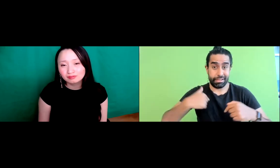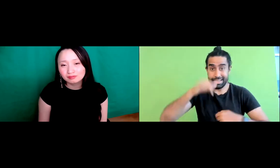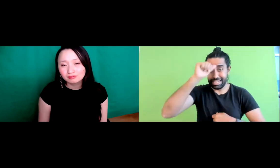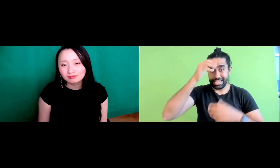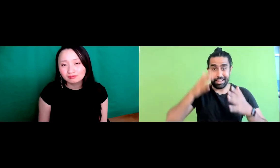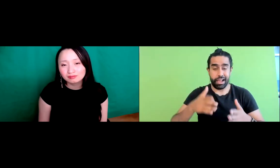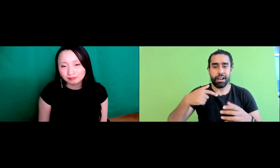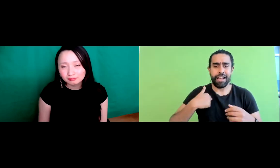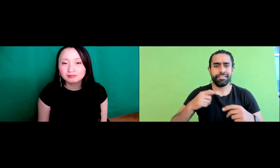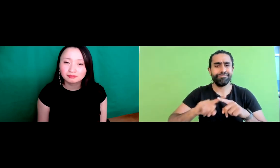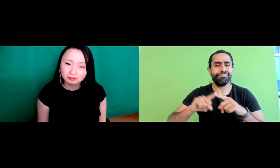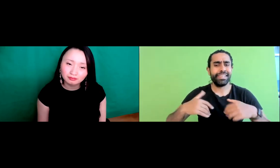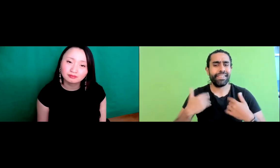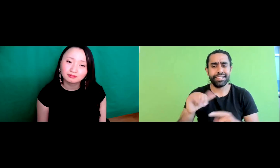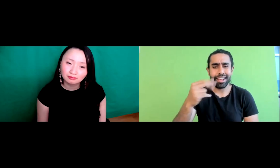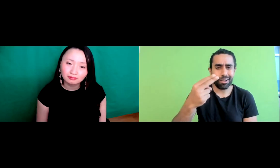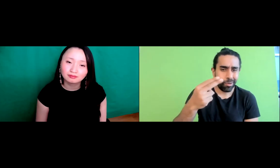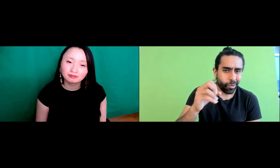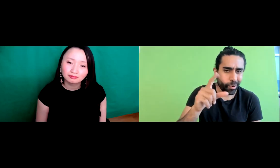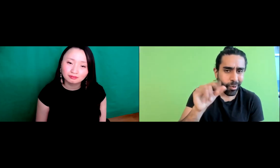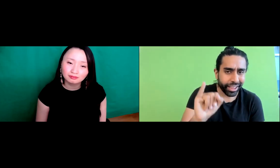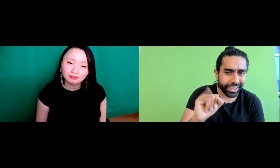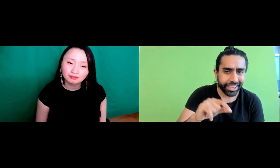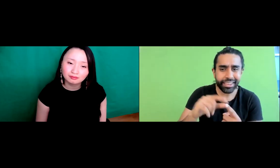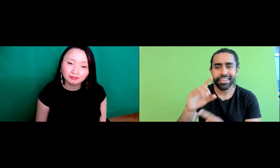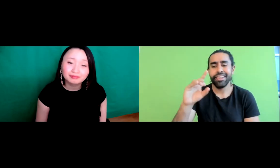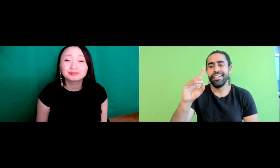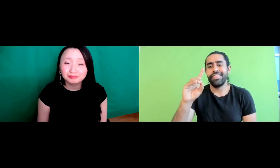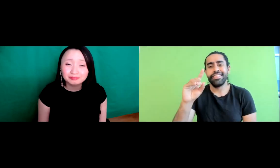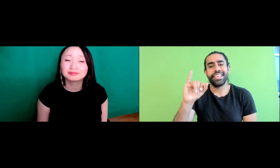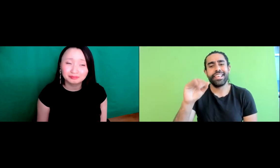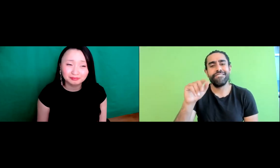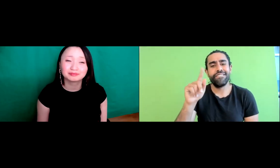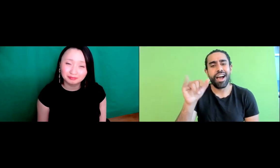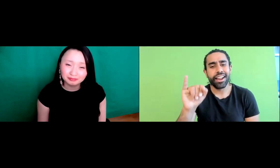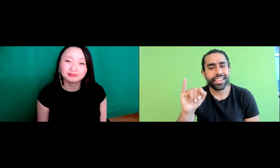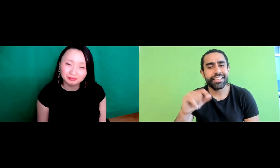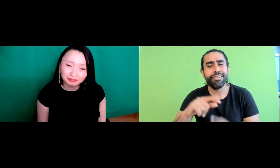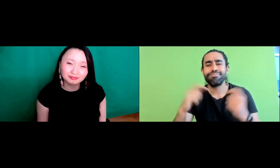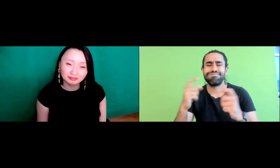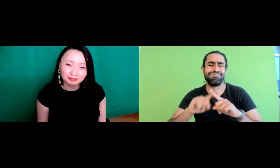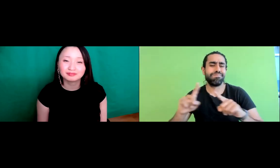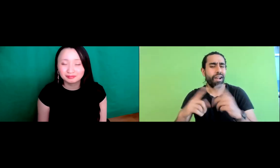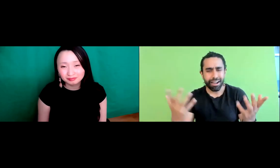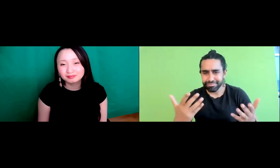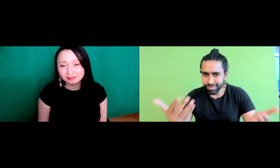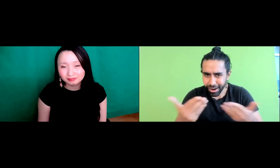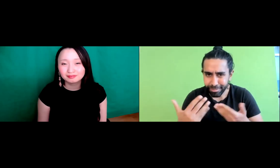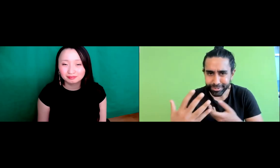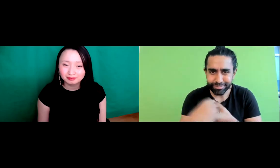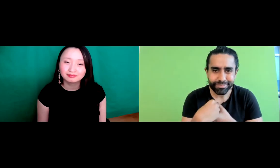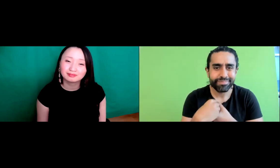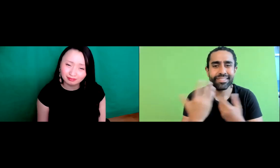there's a lot of events for me as an Indian. There's the holy, there's there's different